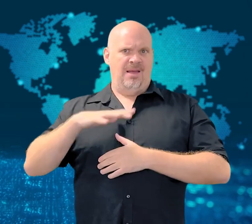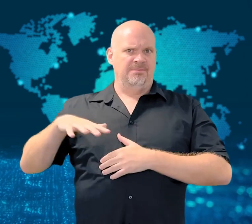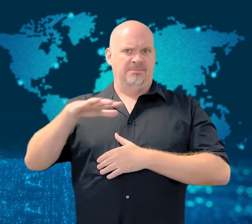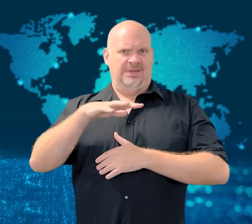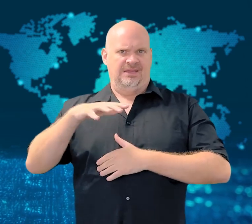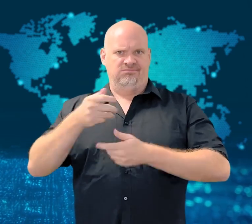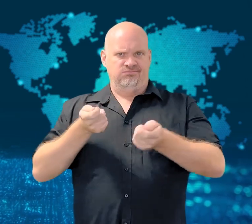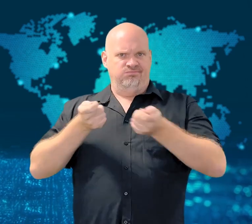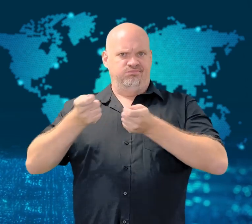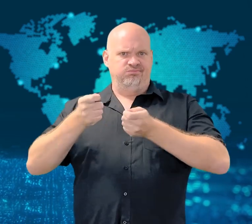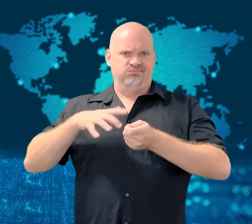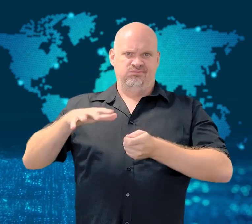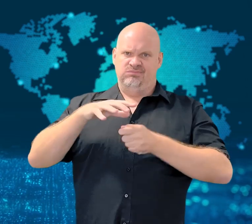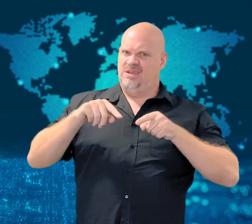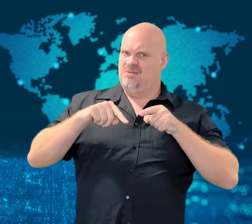the Islamic Republic.